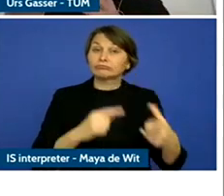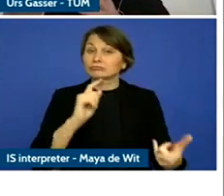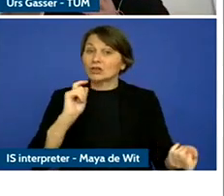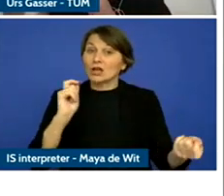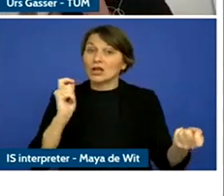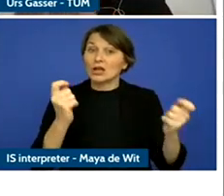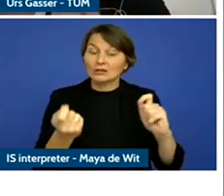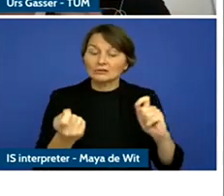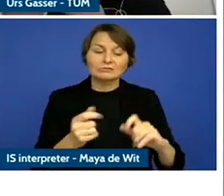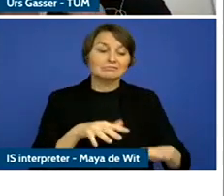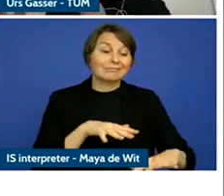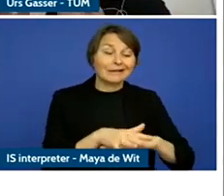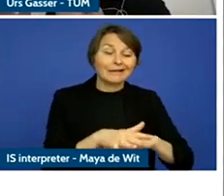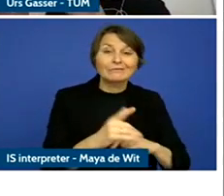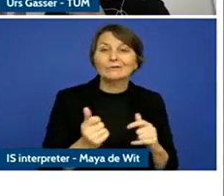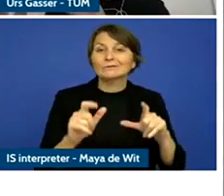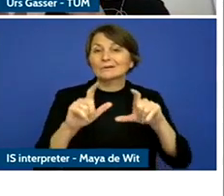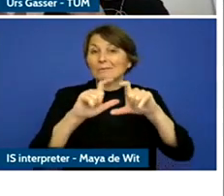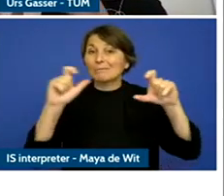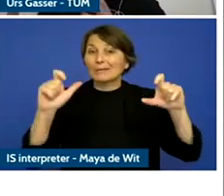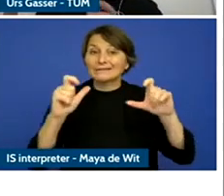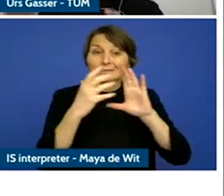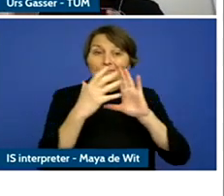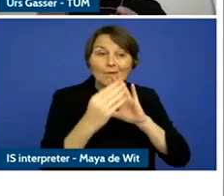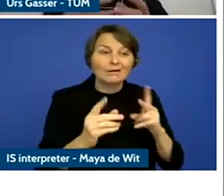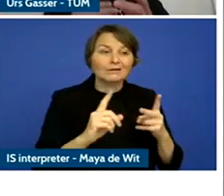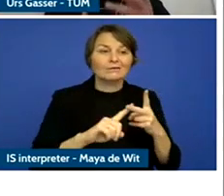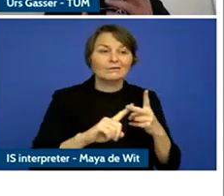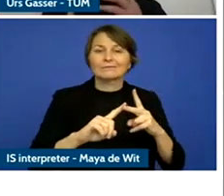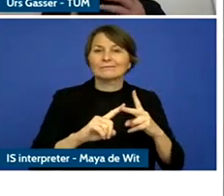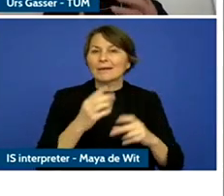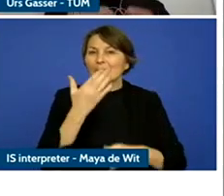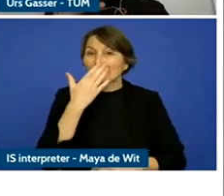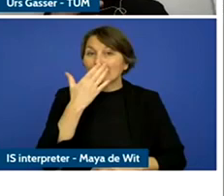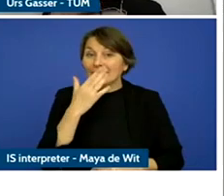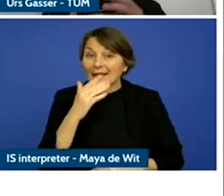advancements and a dammittive usive behavior and regulatory